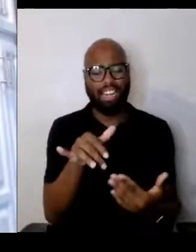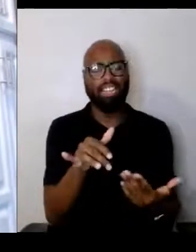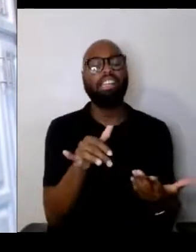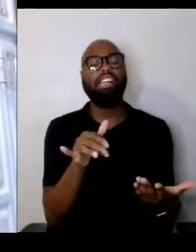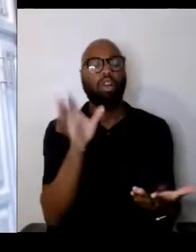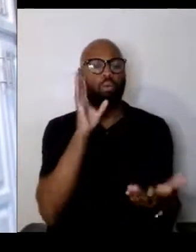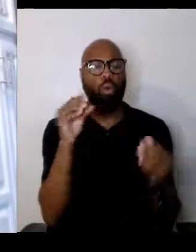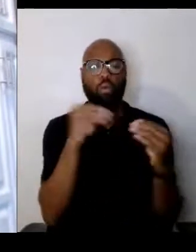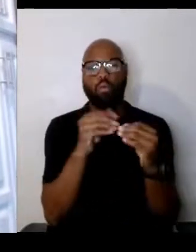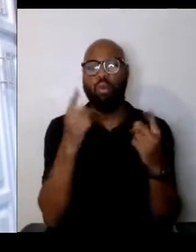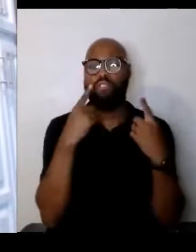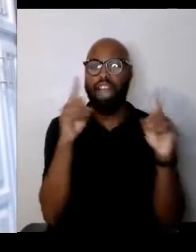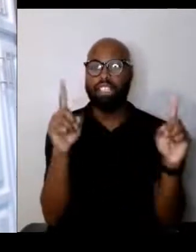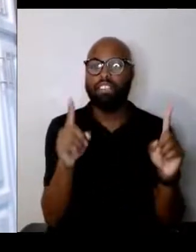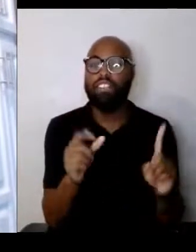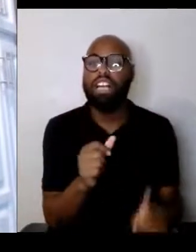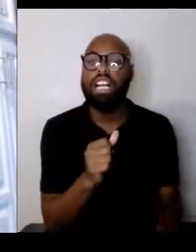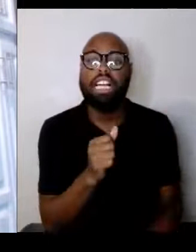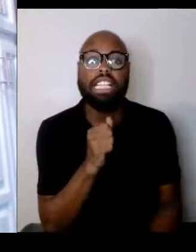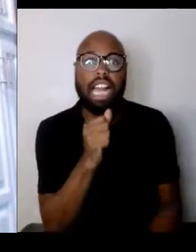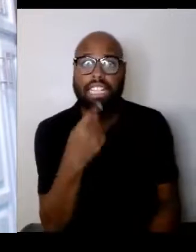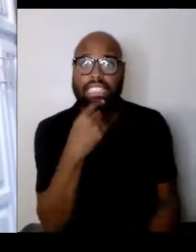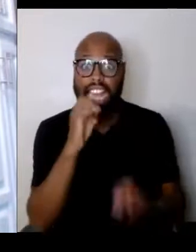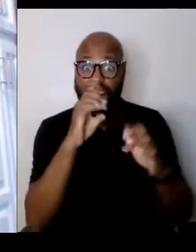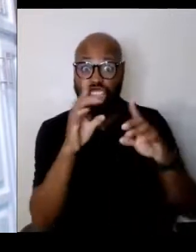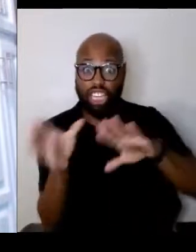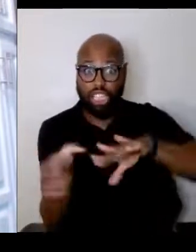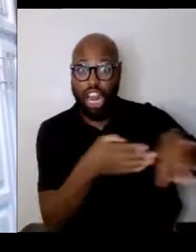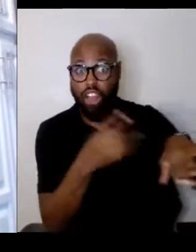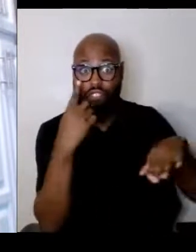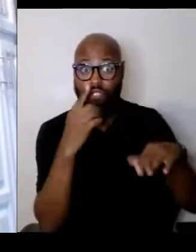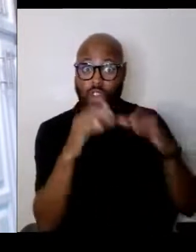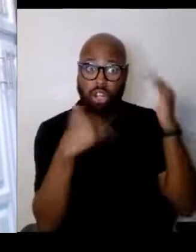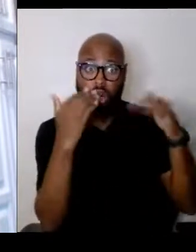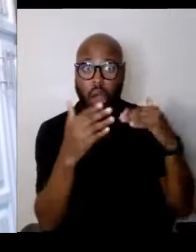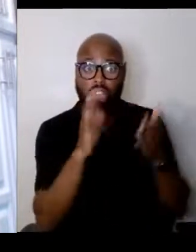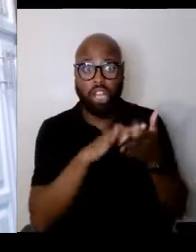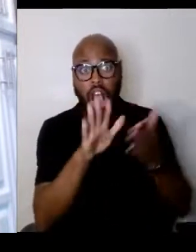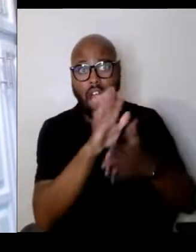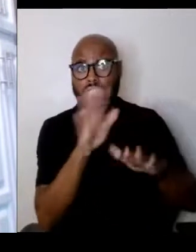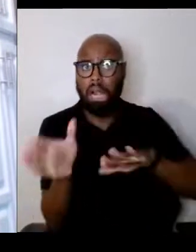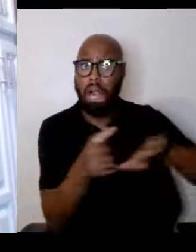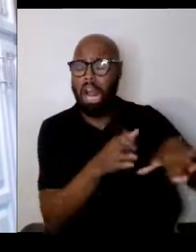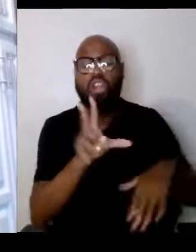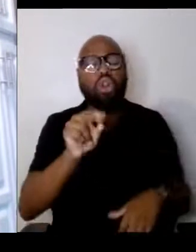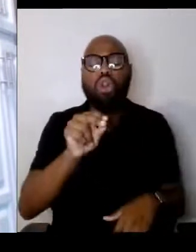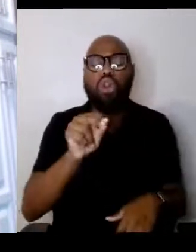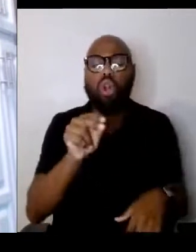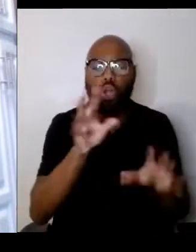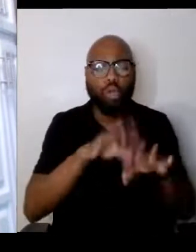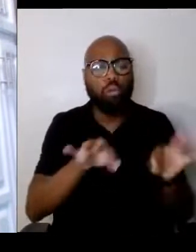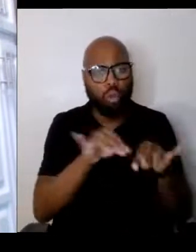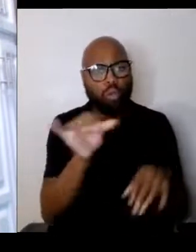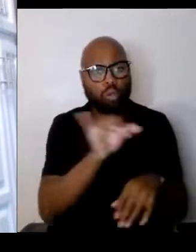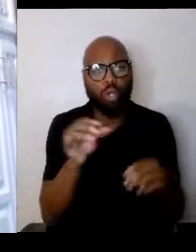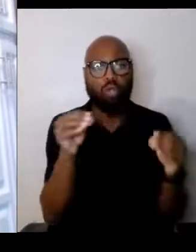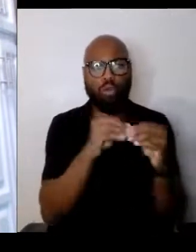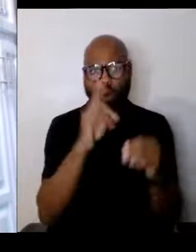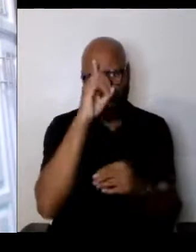Not to put out education for adults in colleges and all of that. That's more intellectual but I think on a younger level,